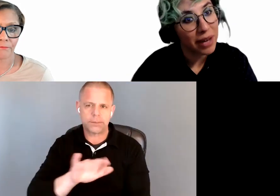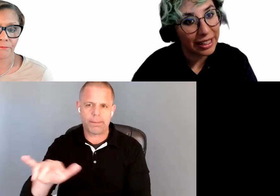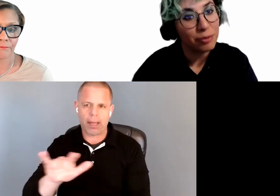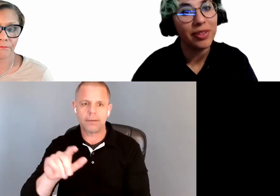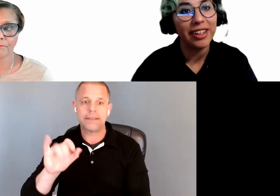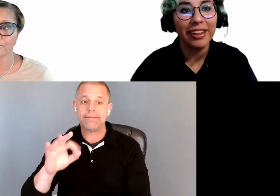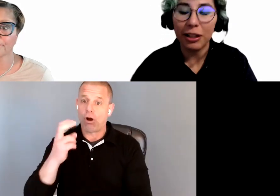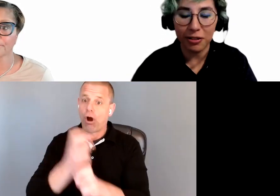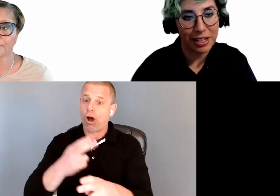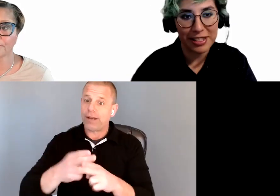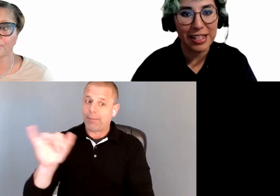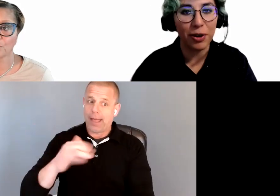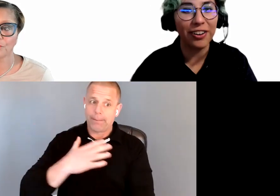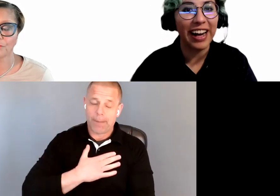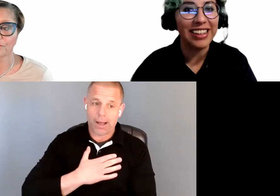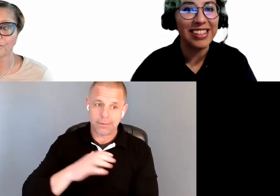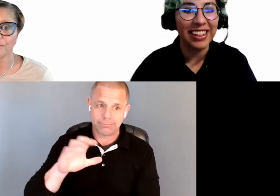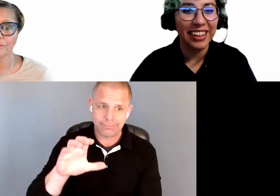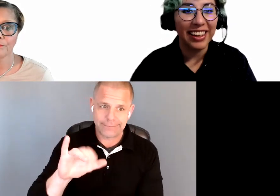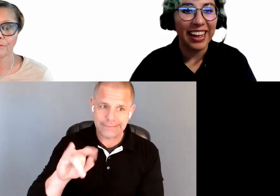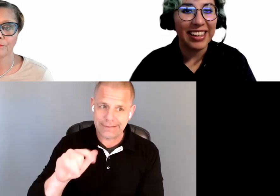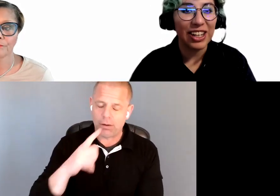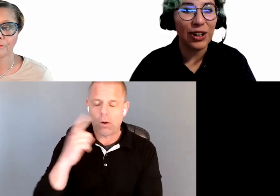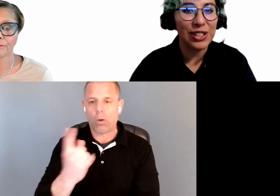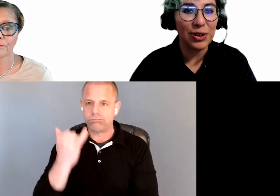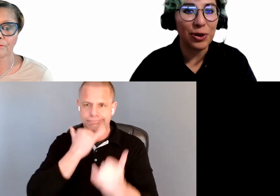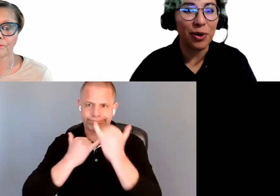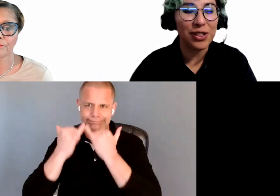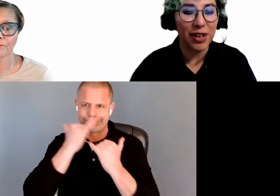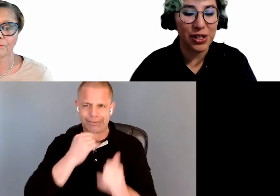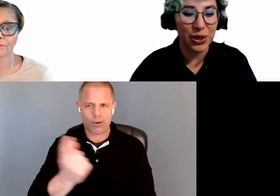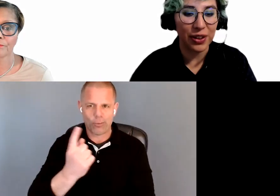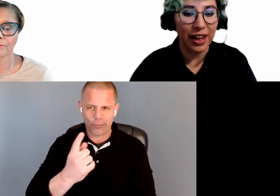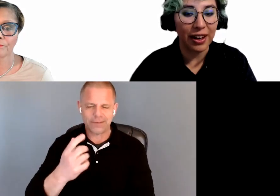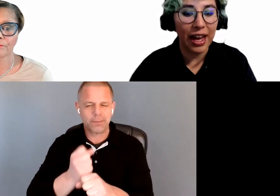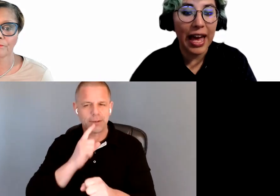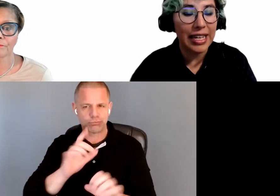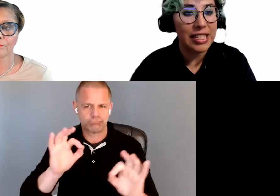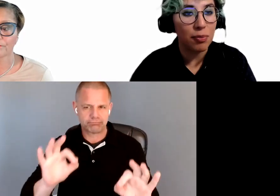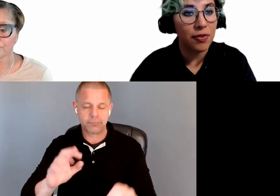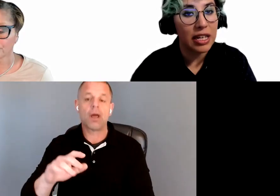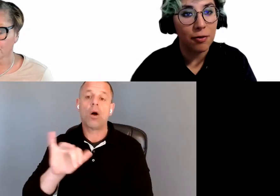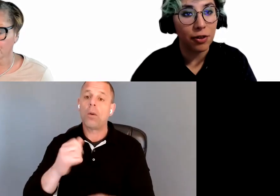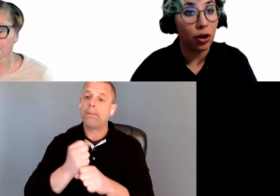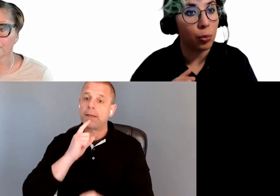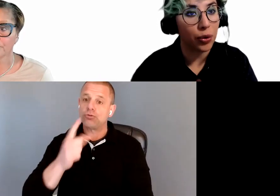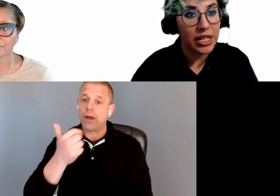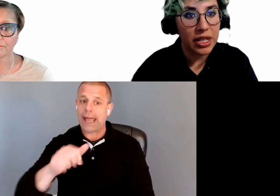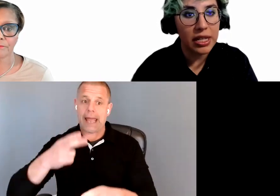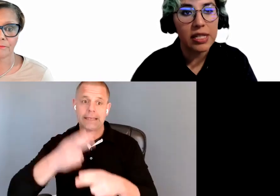mine. It's never correct. And also you want to make sure that any type of name for corporations,